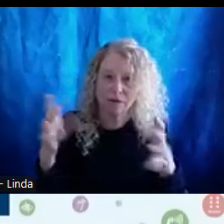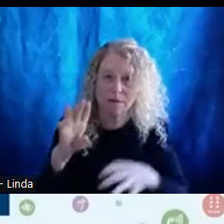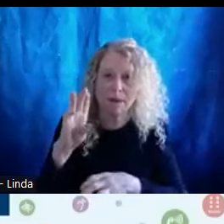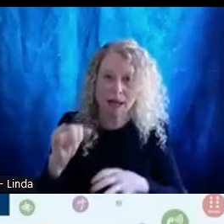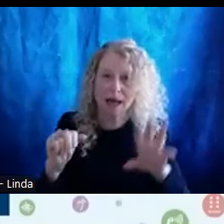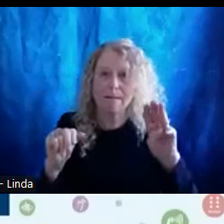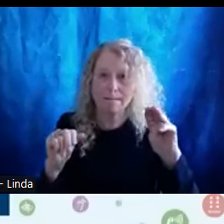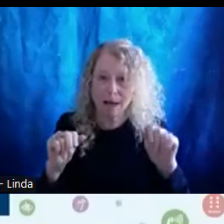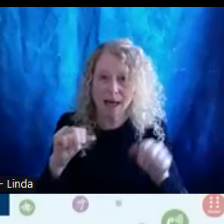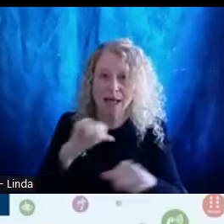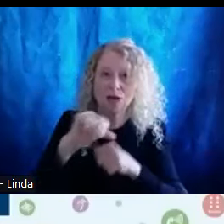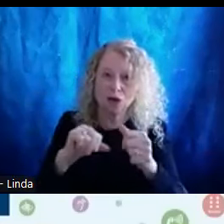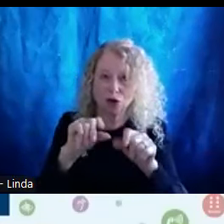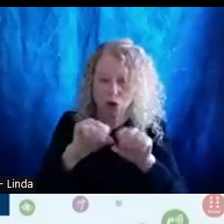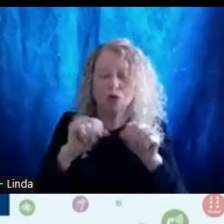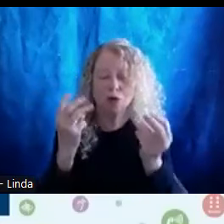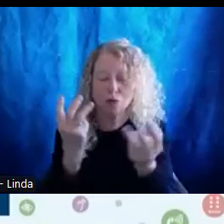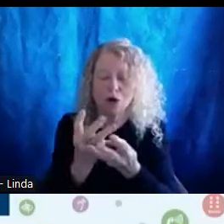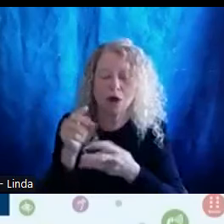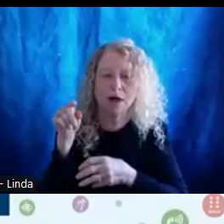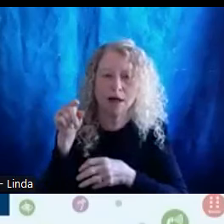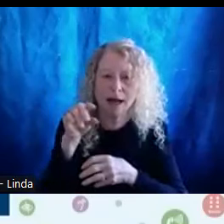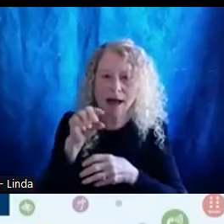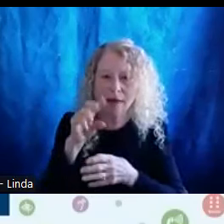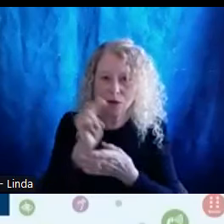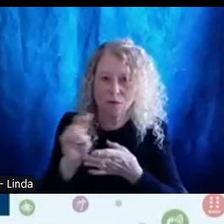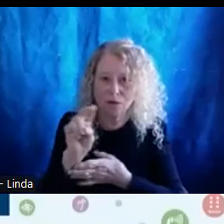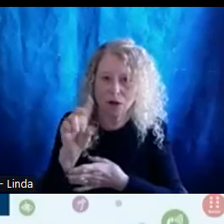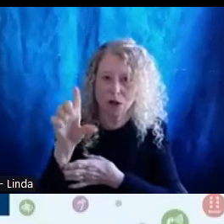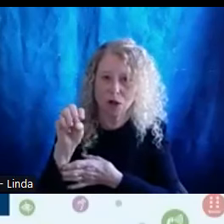work at Laiola, University of Chicago. Welcome Missy.